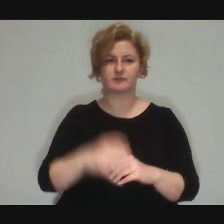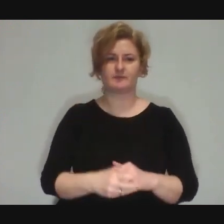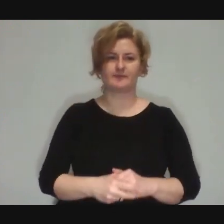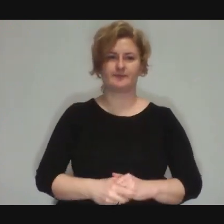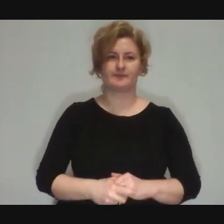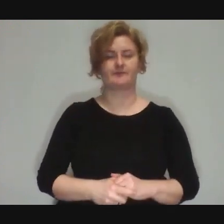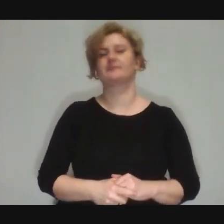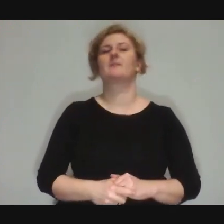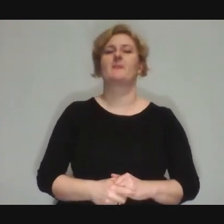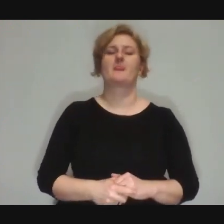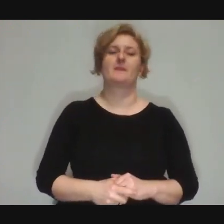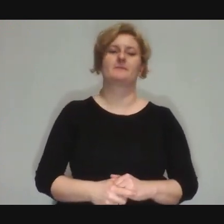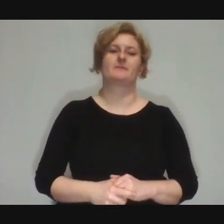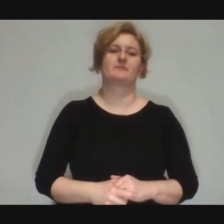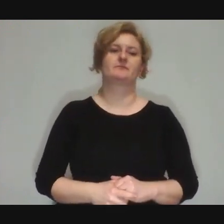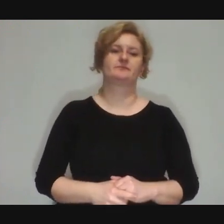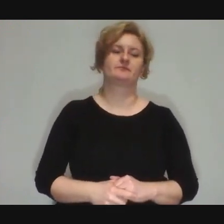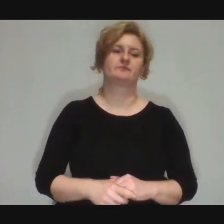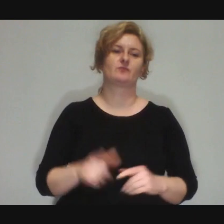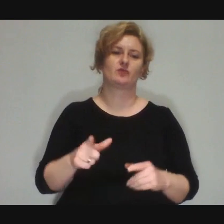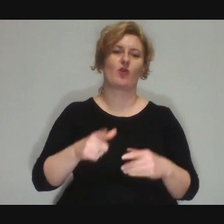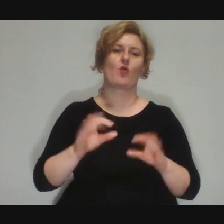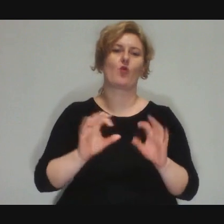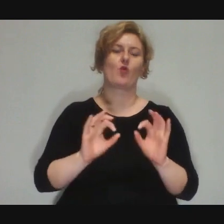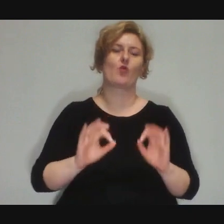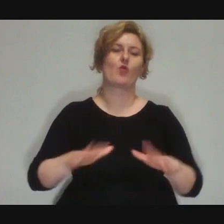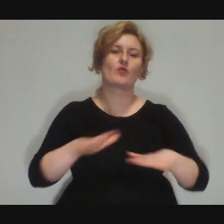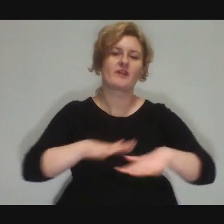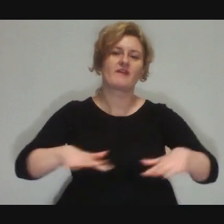These patterns are very universal,